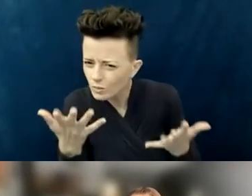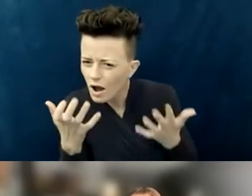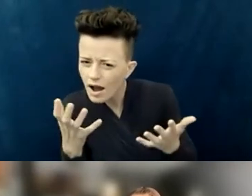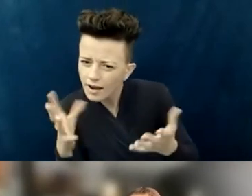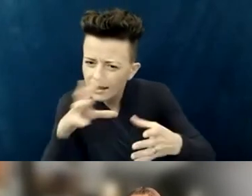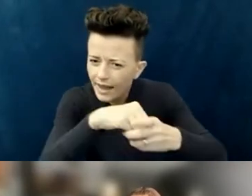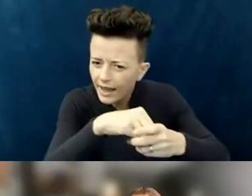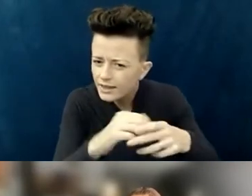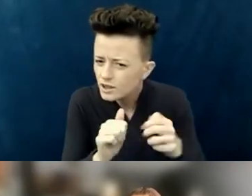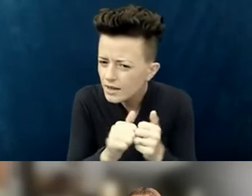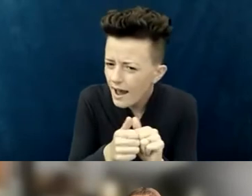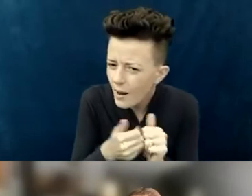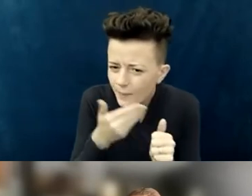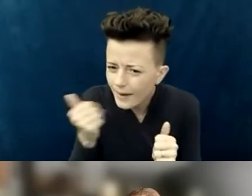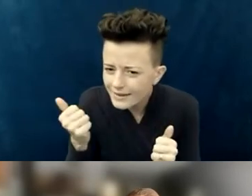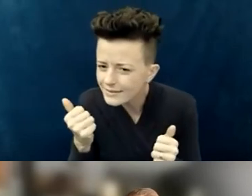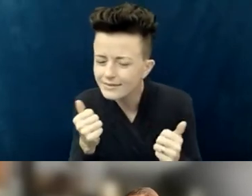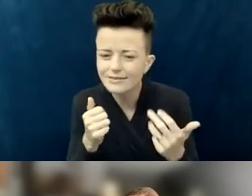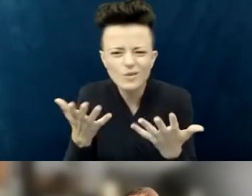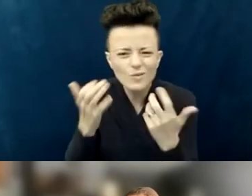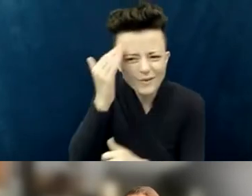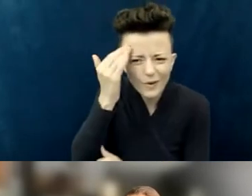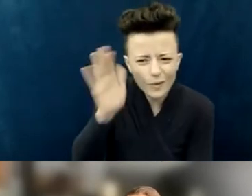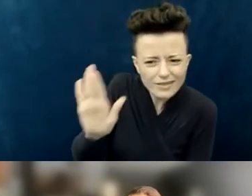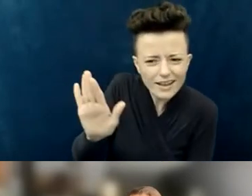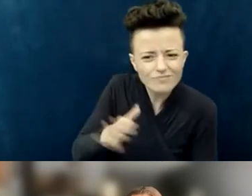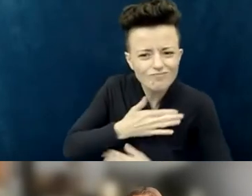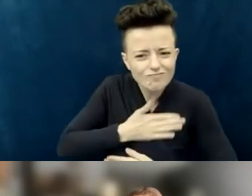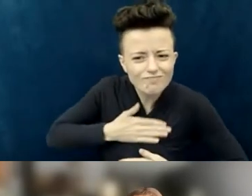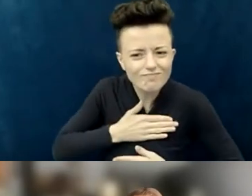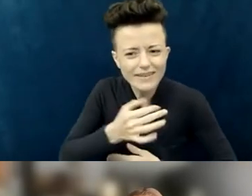so that you know what people love to do, what their areas of gifting might be, and start the conversation